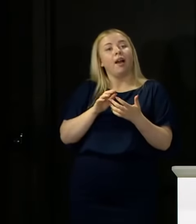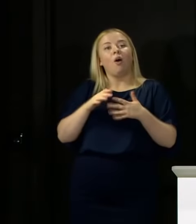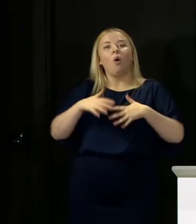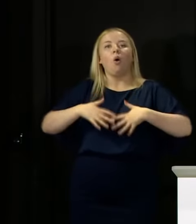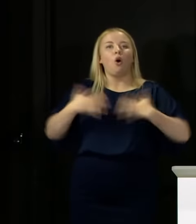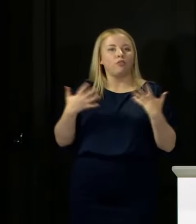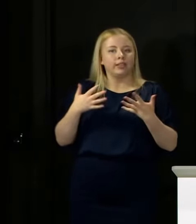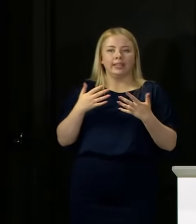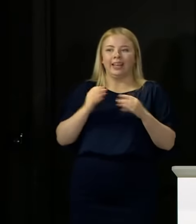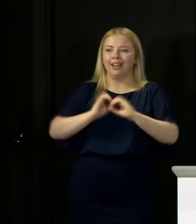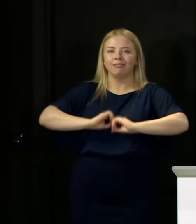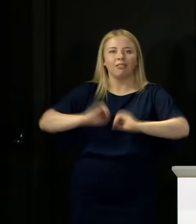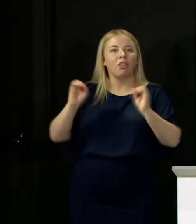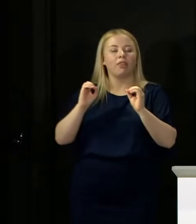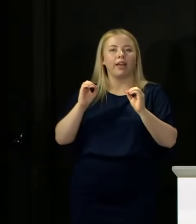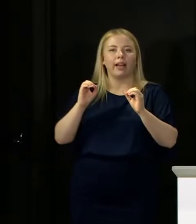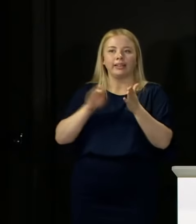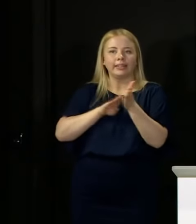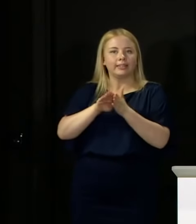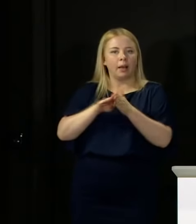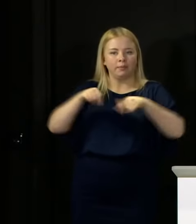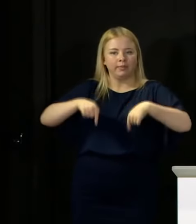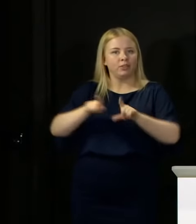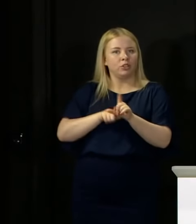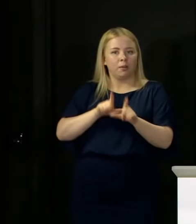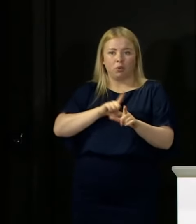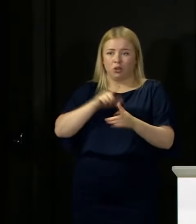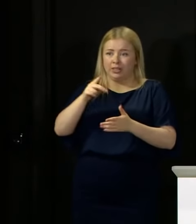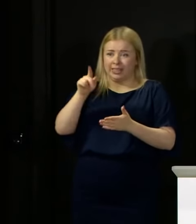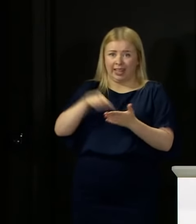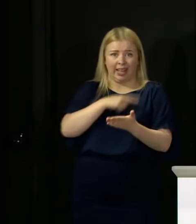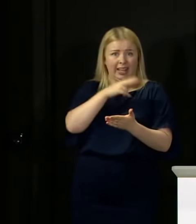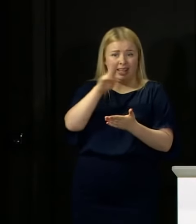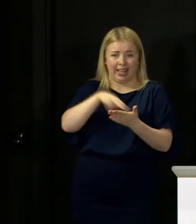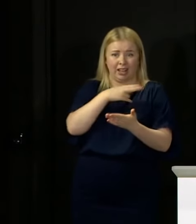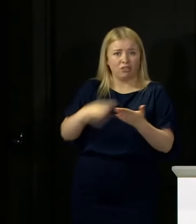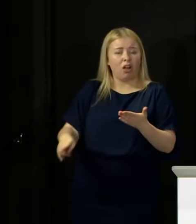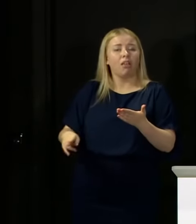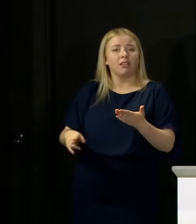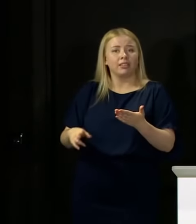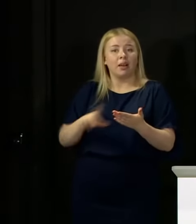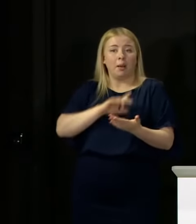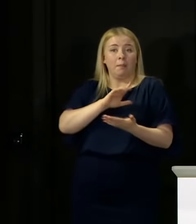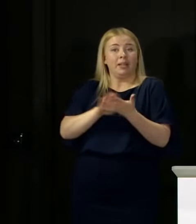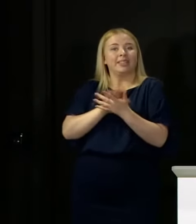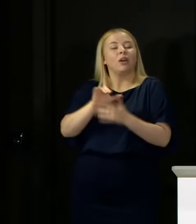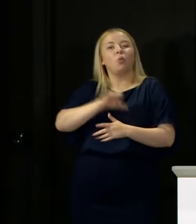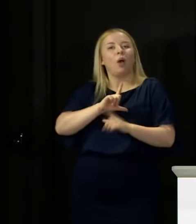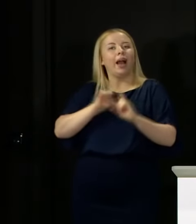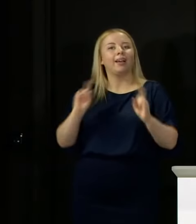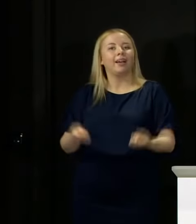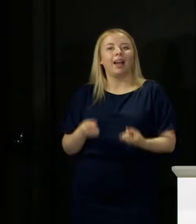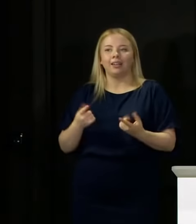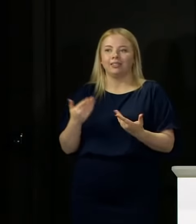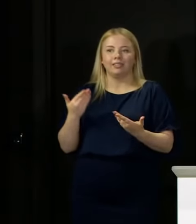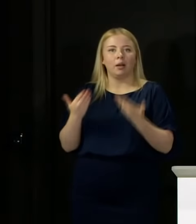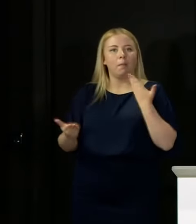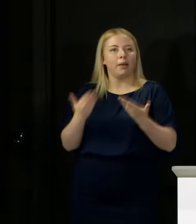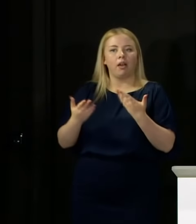from this year to previous years, because there has been a different system in place. That seems to me to be self-evident.